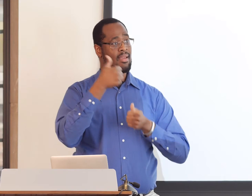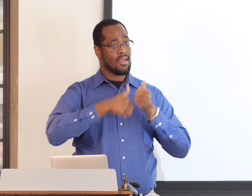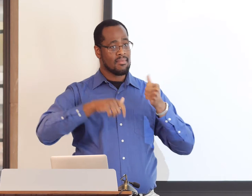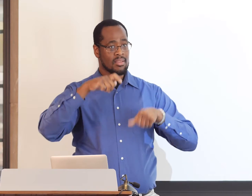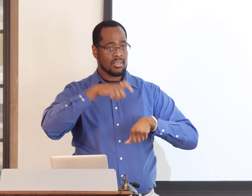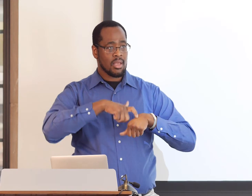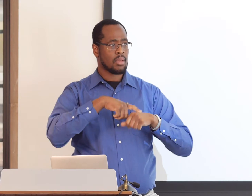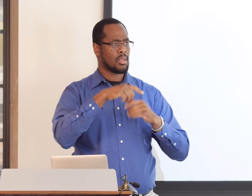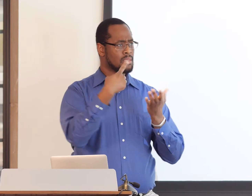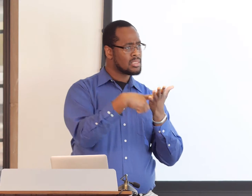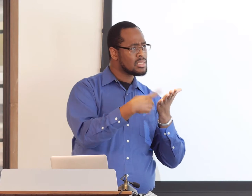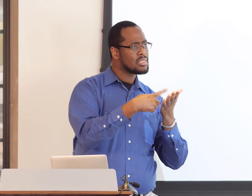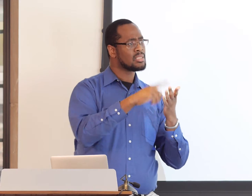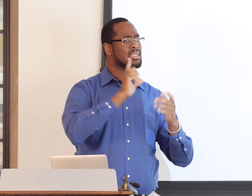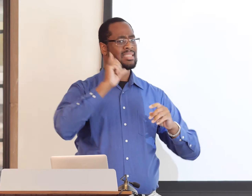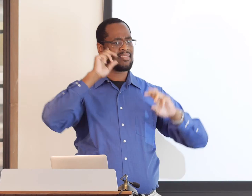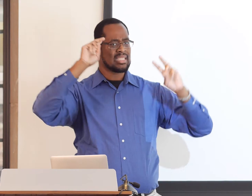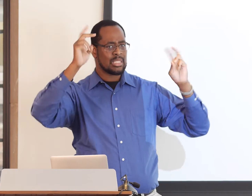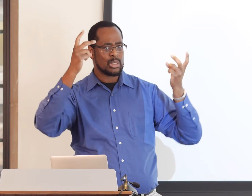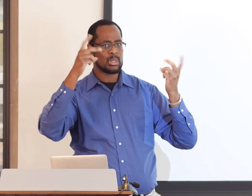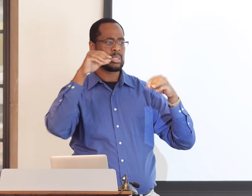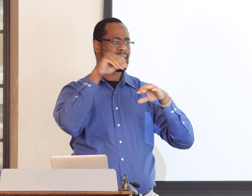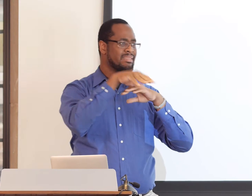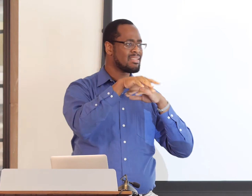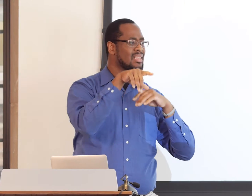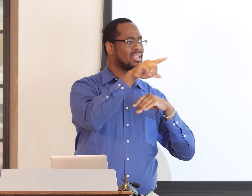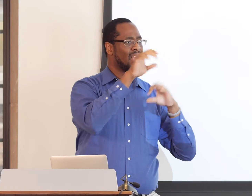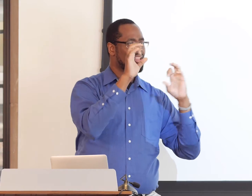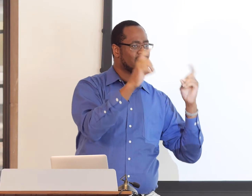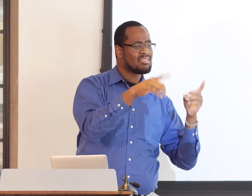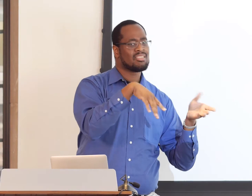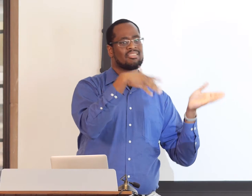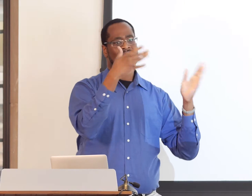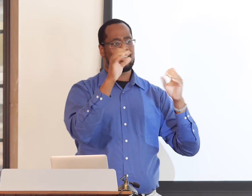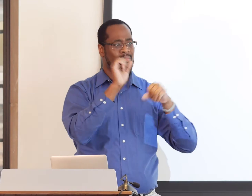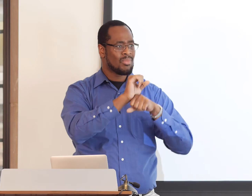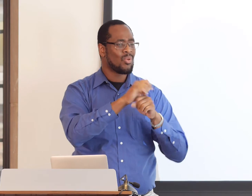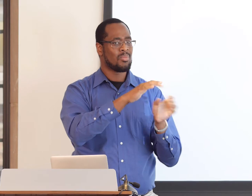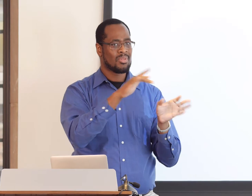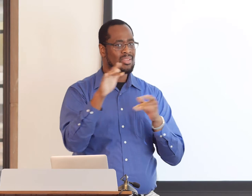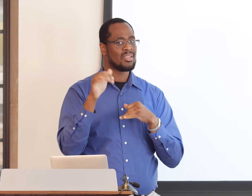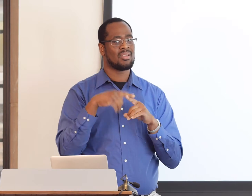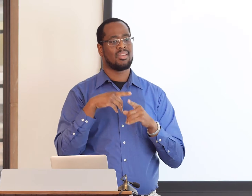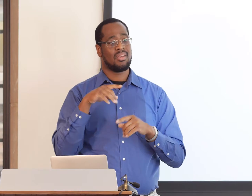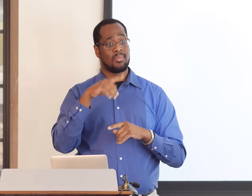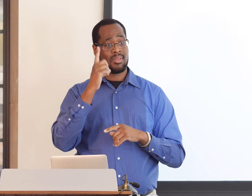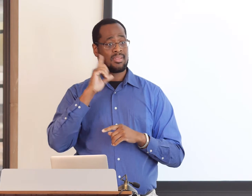And fast-forward to present day, Deaf Black ASL users are included in NAD